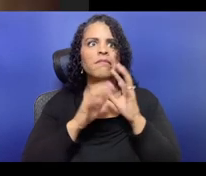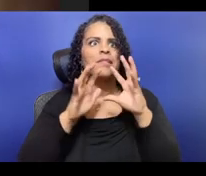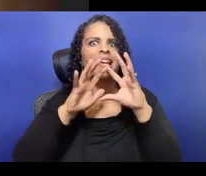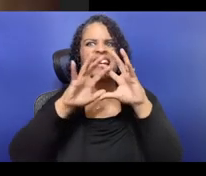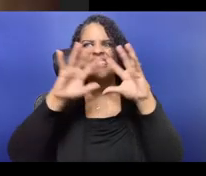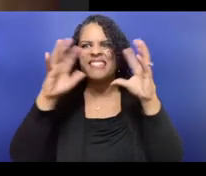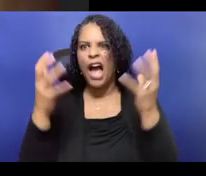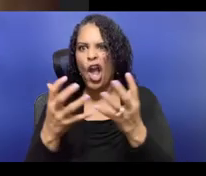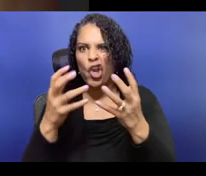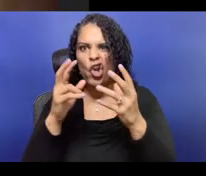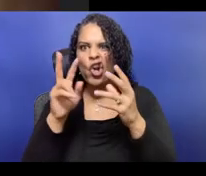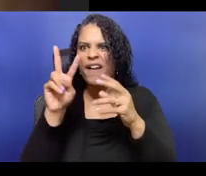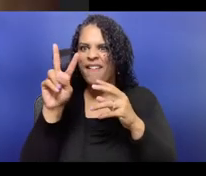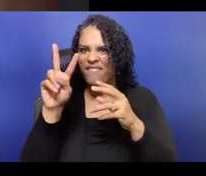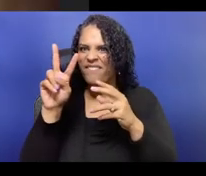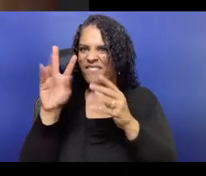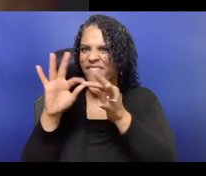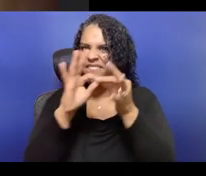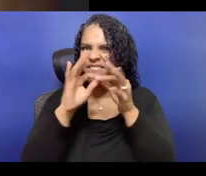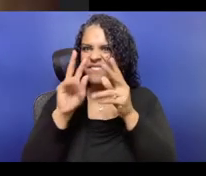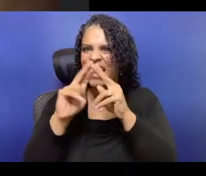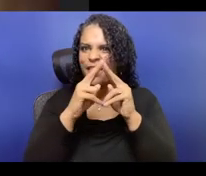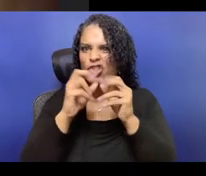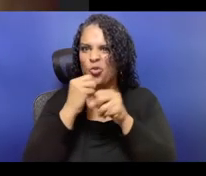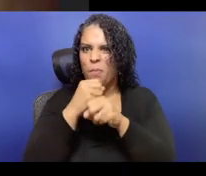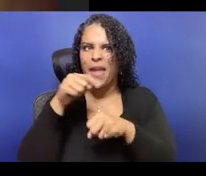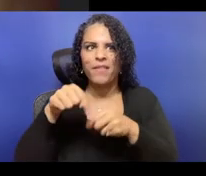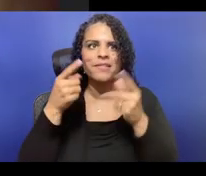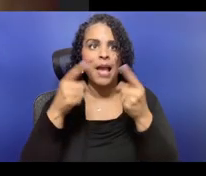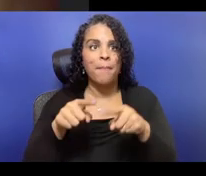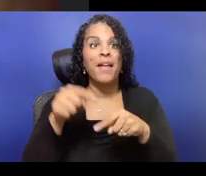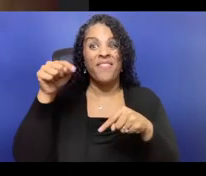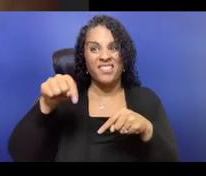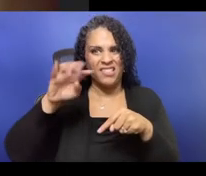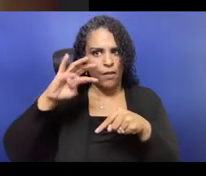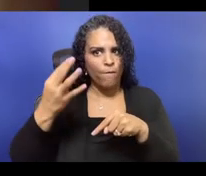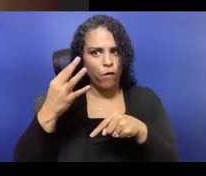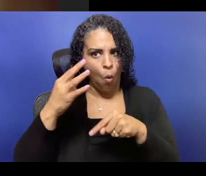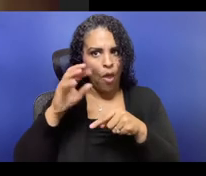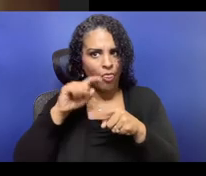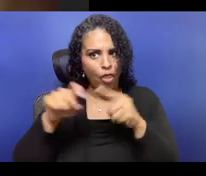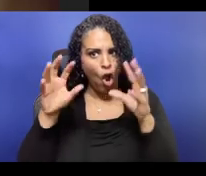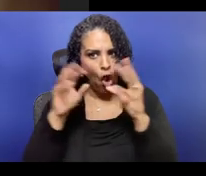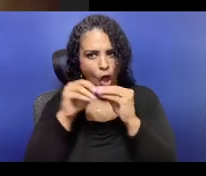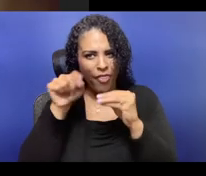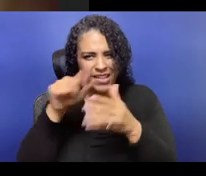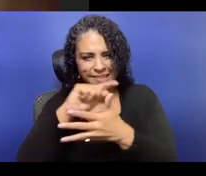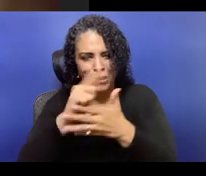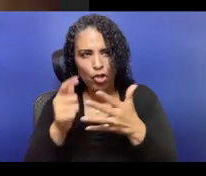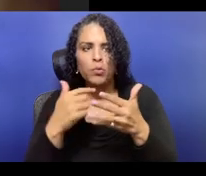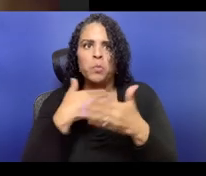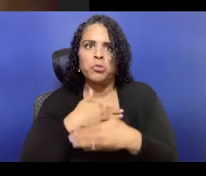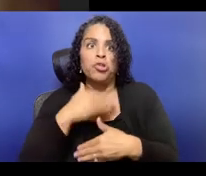we're getting our money because we don't want Miss Doris Duke to close her purse, well , even though what she's been doing